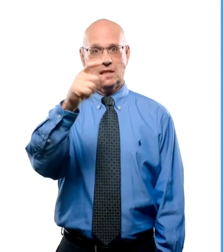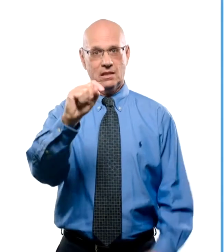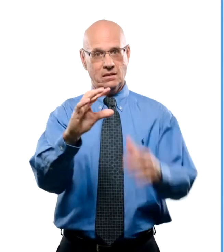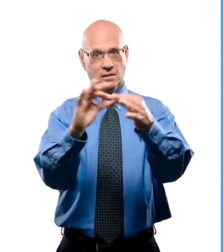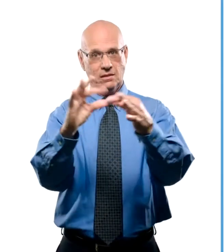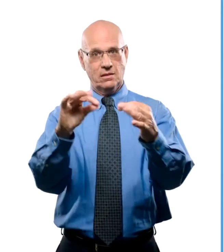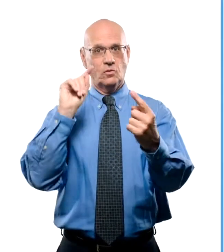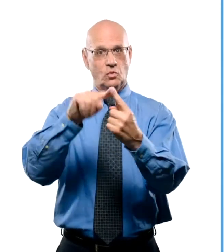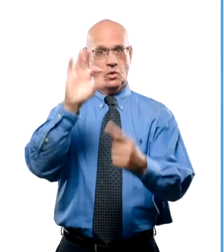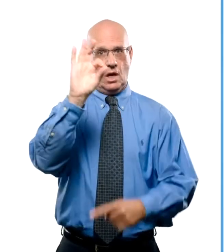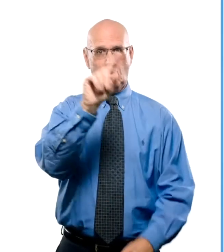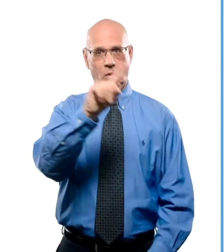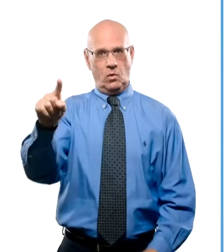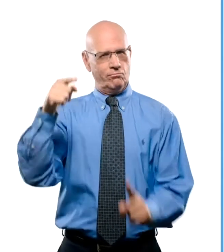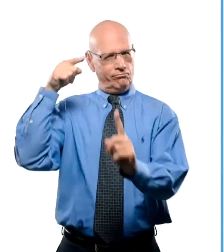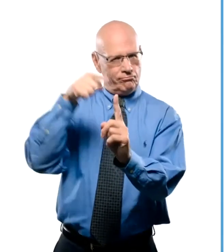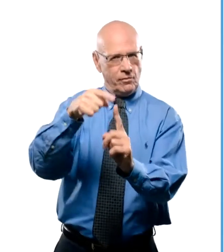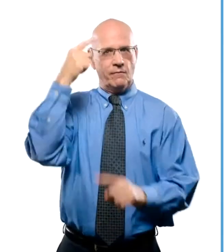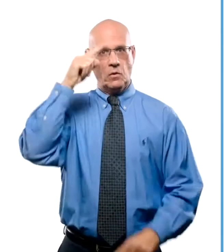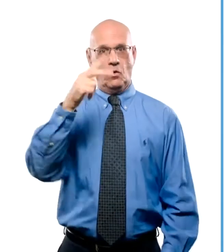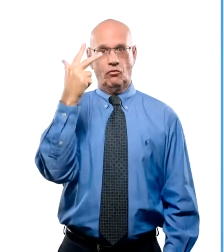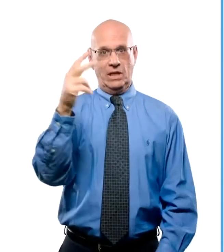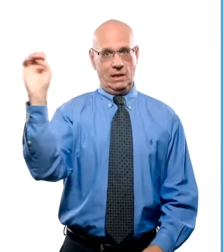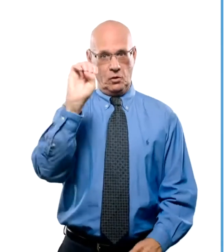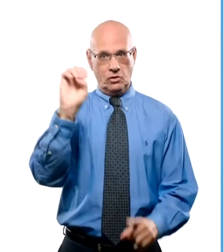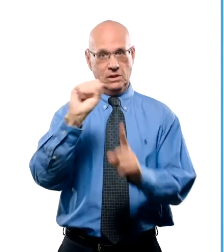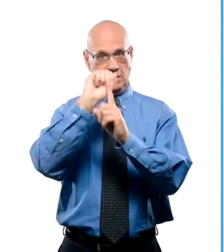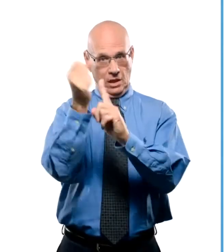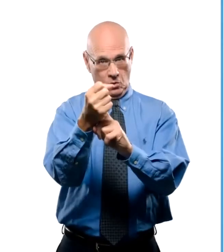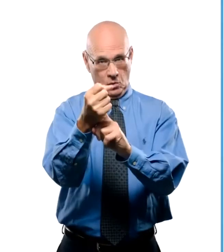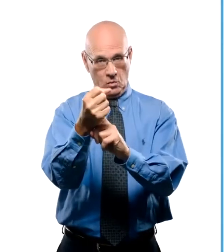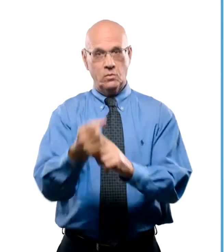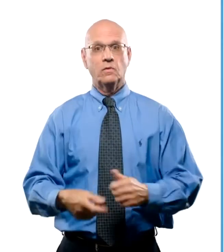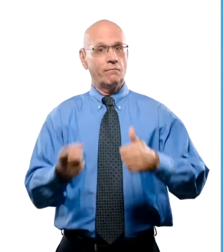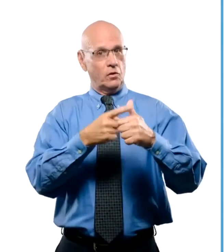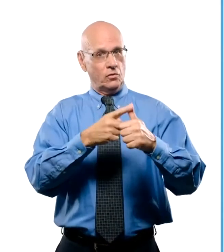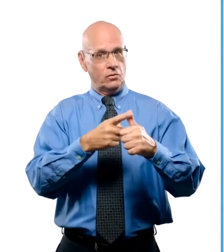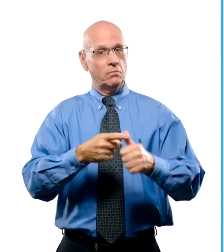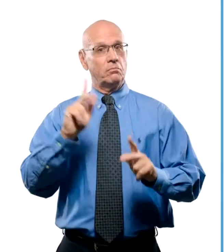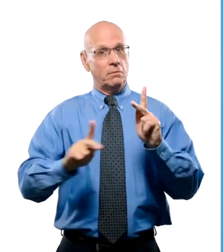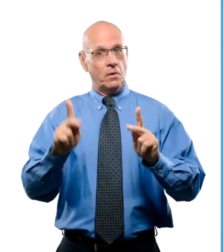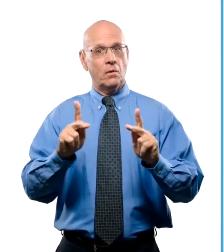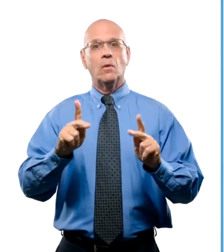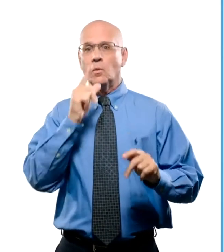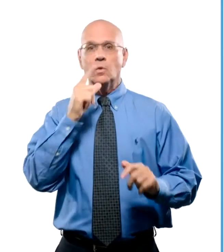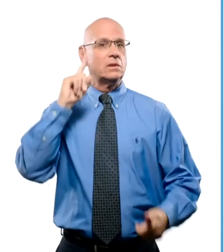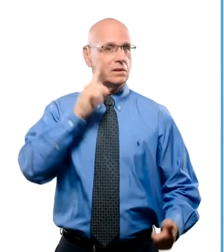Text to 911 is intended for use in three emergency scenarios. For an individual who is deaf or hard of hearing or has a speech disability,